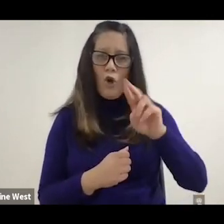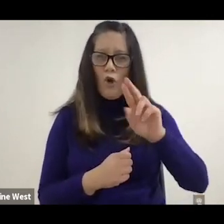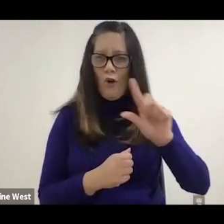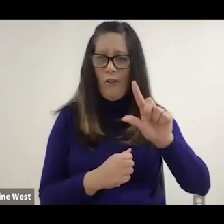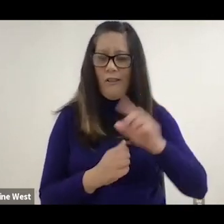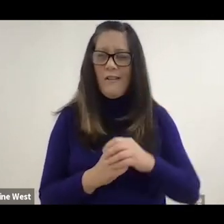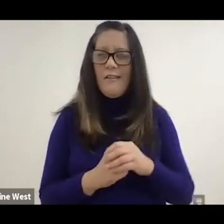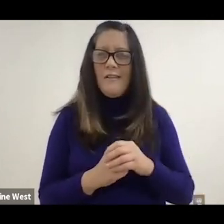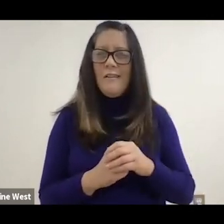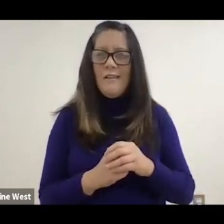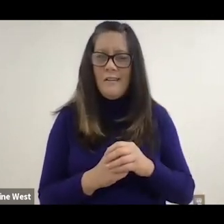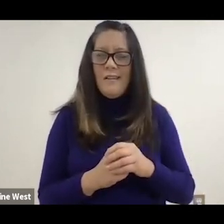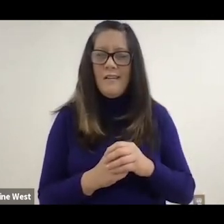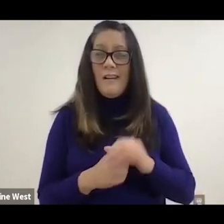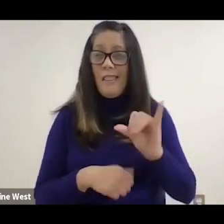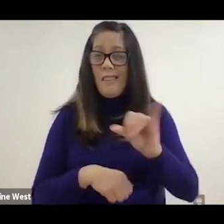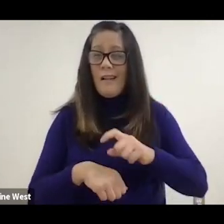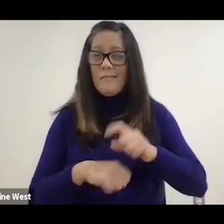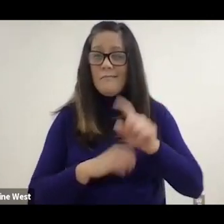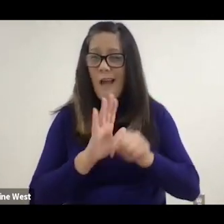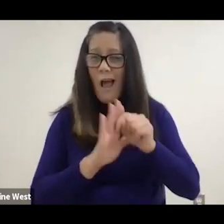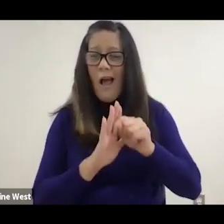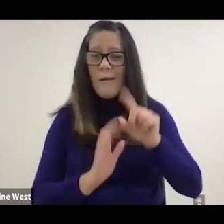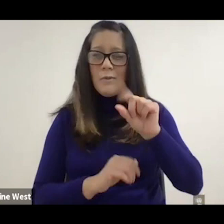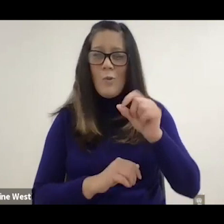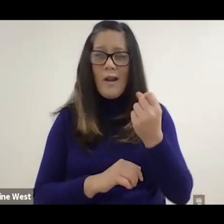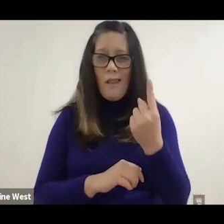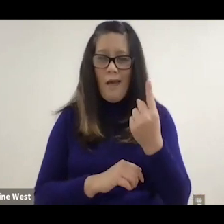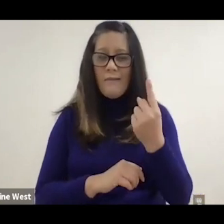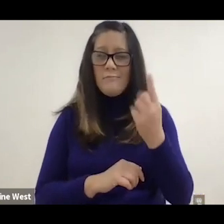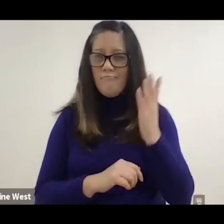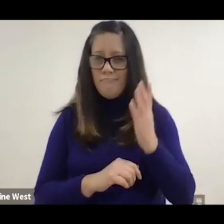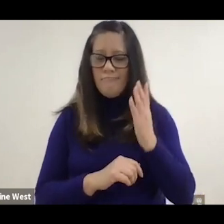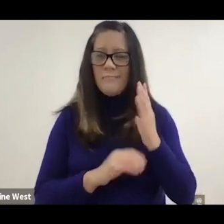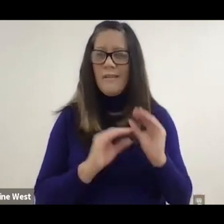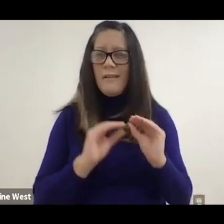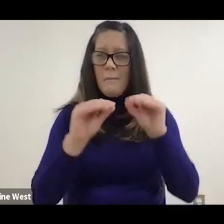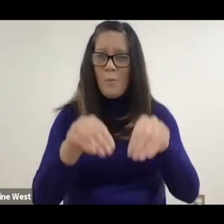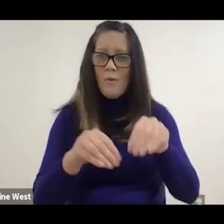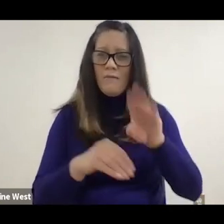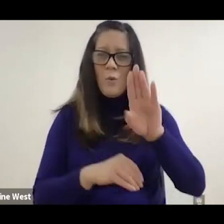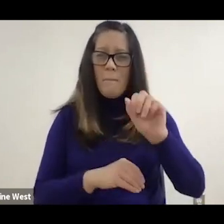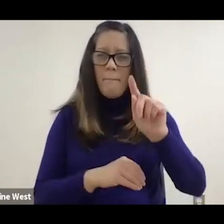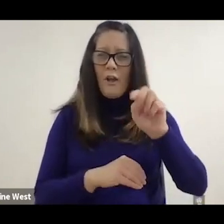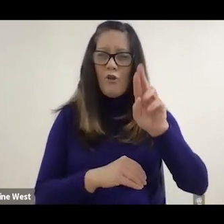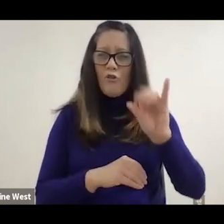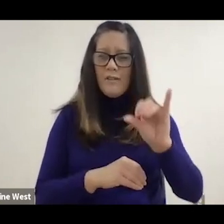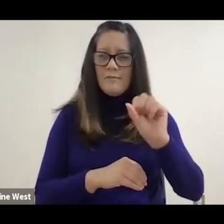This was the time in 2011 when HERL moved from VA to Bakery Square in Pittsburgh.